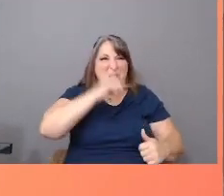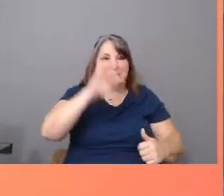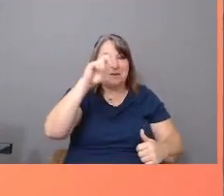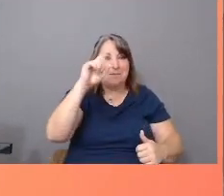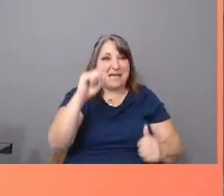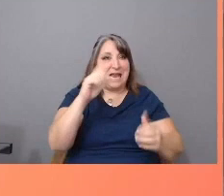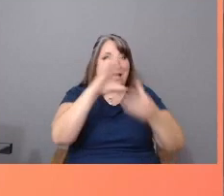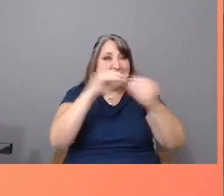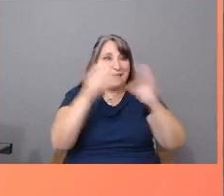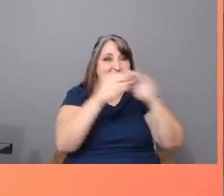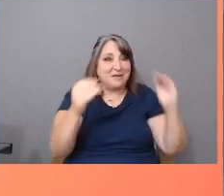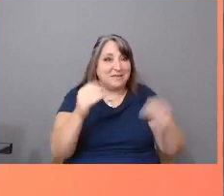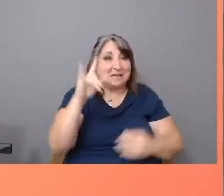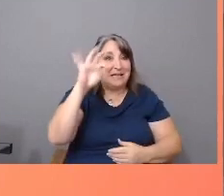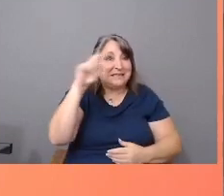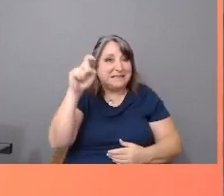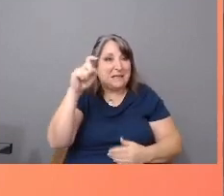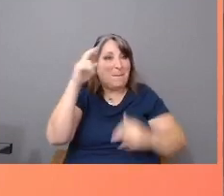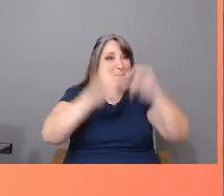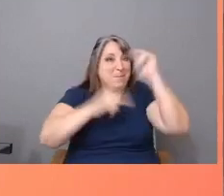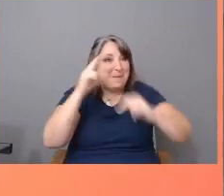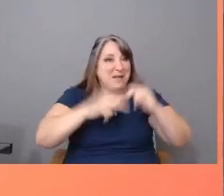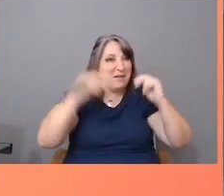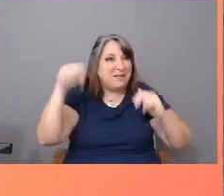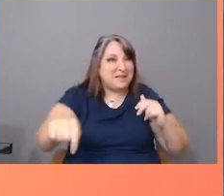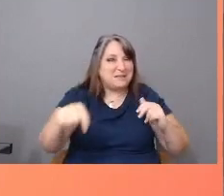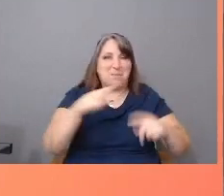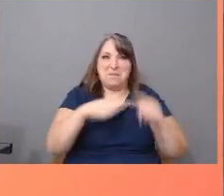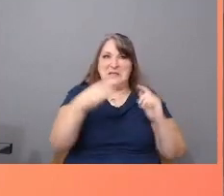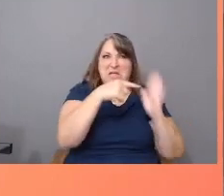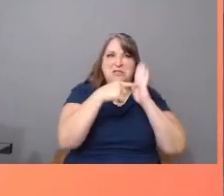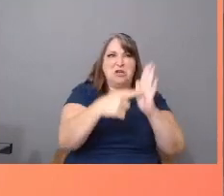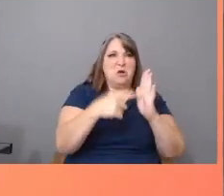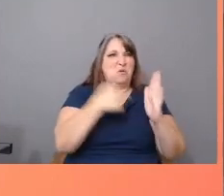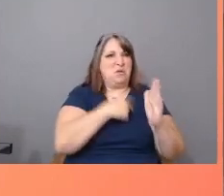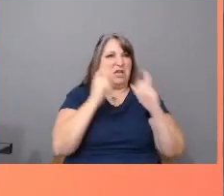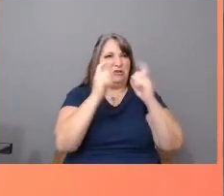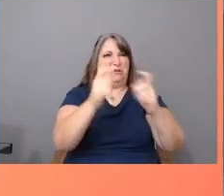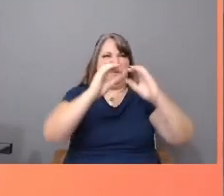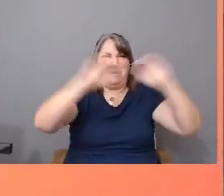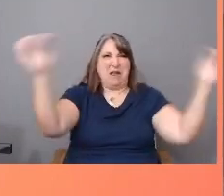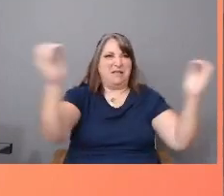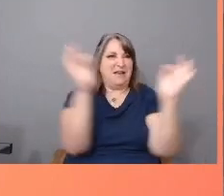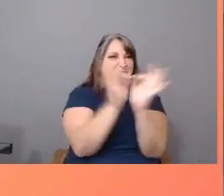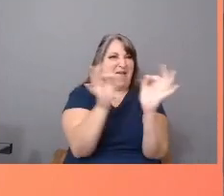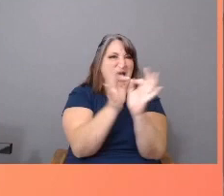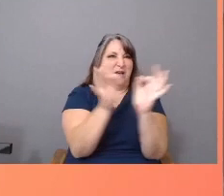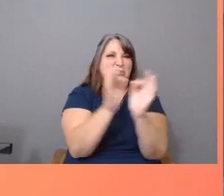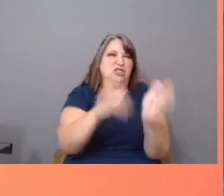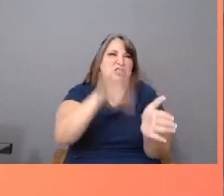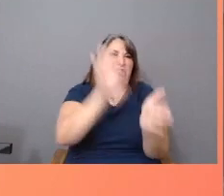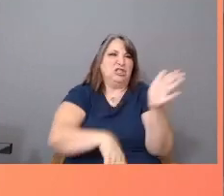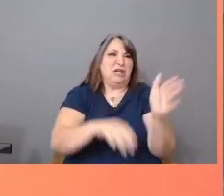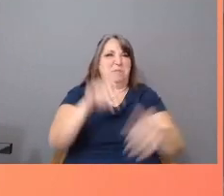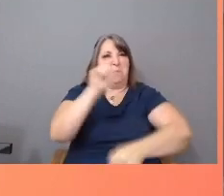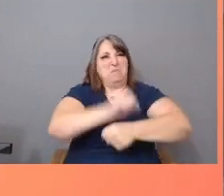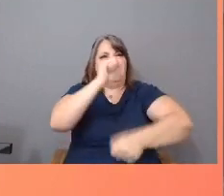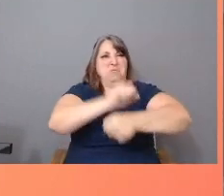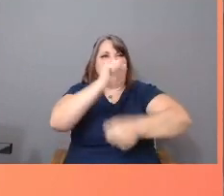helped build this nation, that we contribute nothing of value beyond cheap manual labor, that we are outsiders who don't